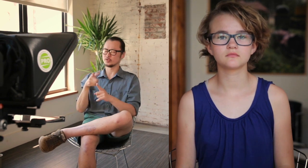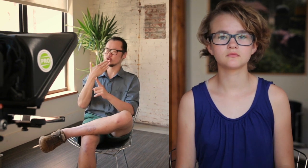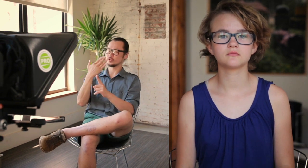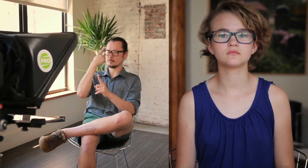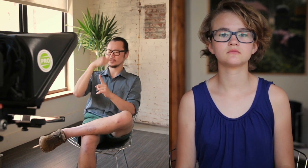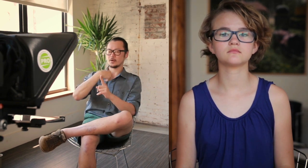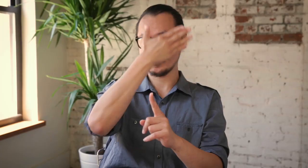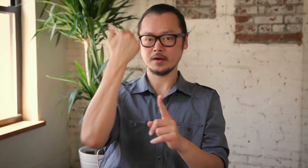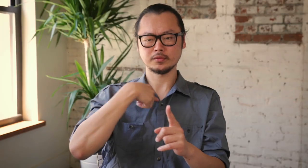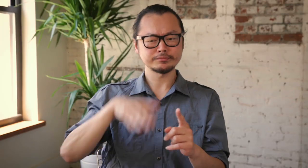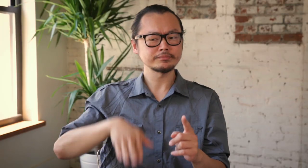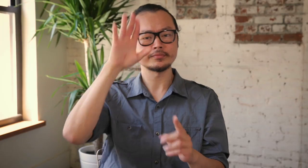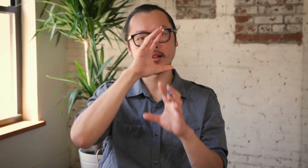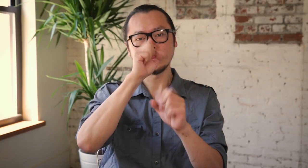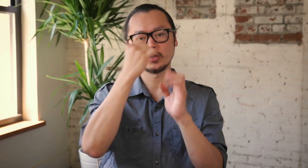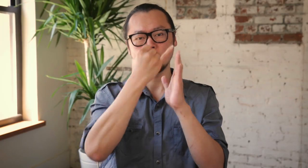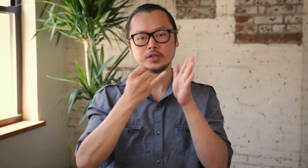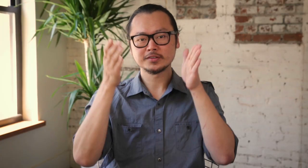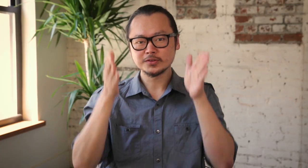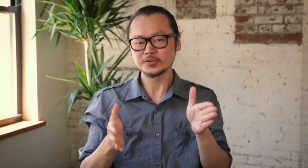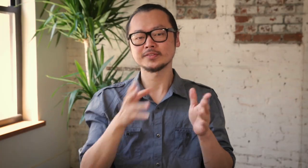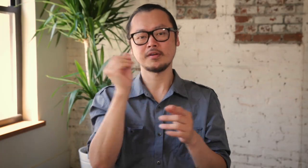I felt it was the right place. As a boy I had wanted to be an artist.